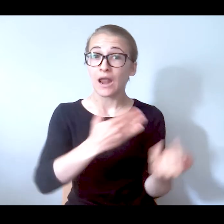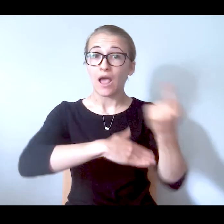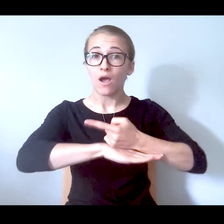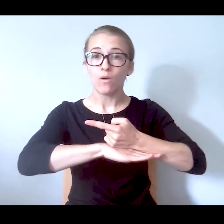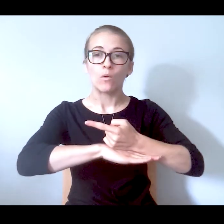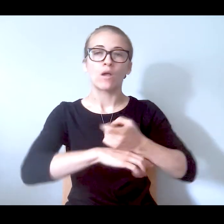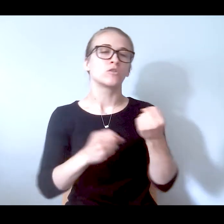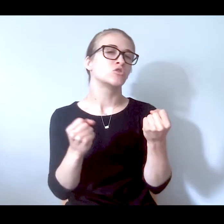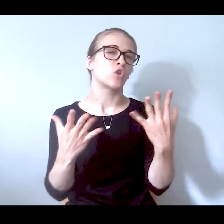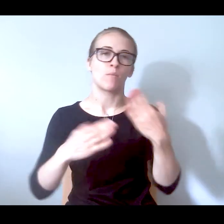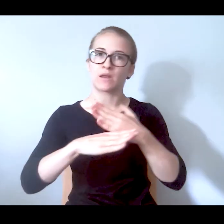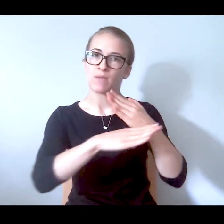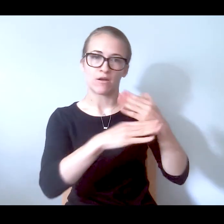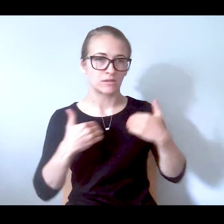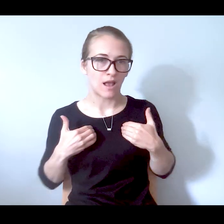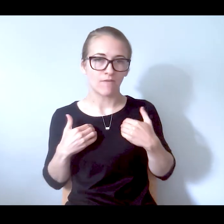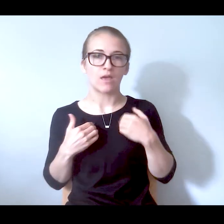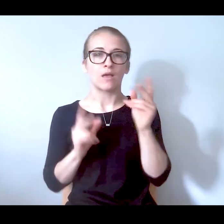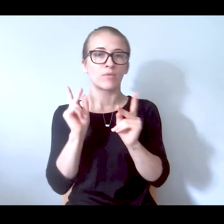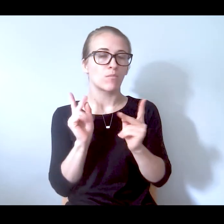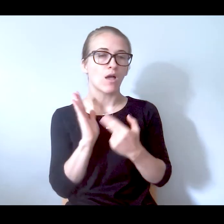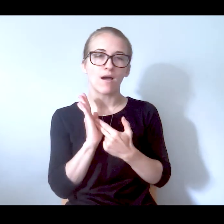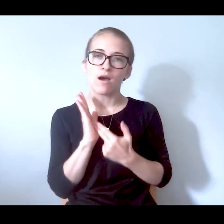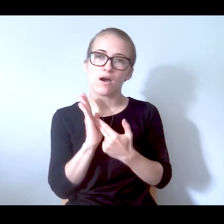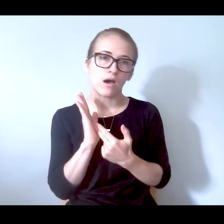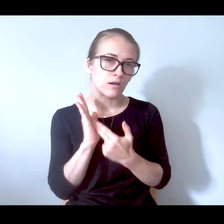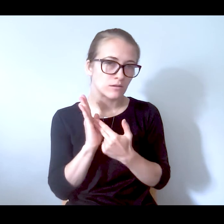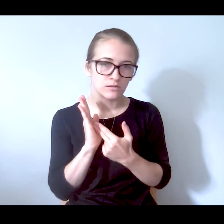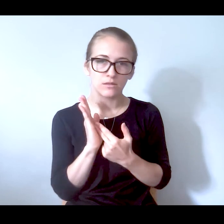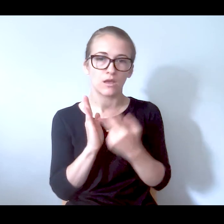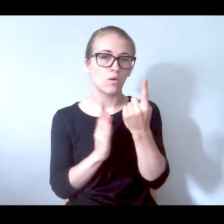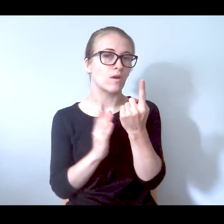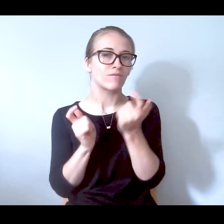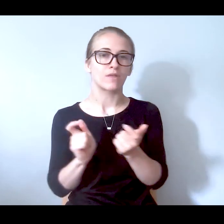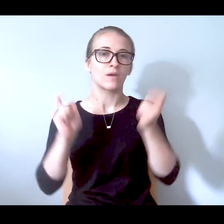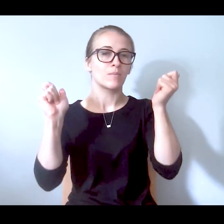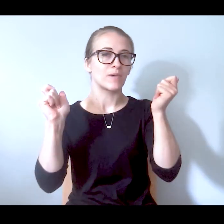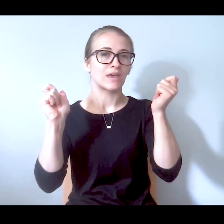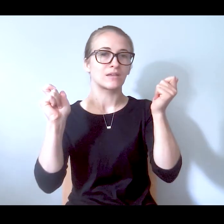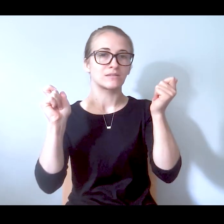there are so many barriers. People honestly, honestly, honestly, one of the main prerequisites